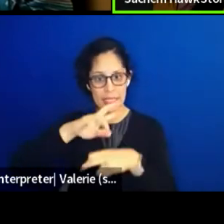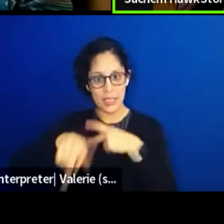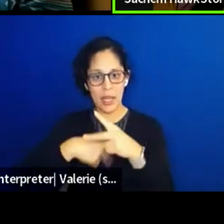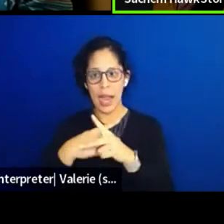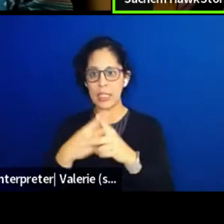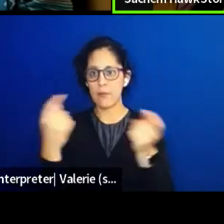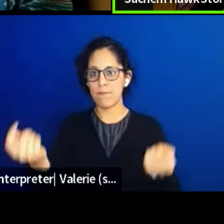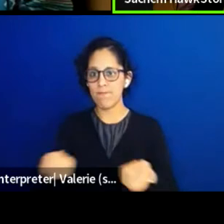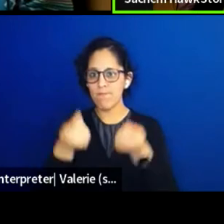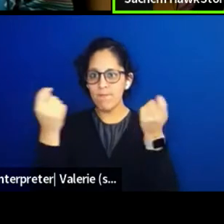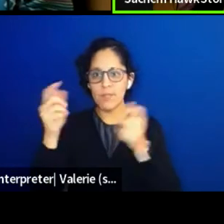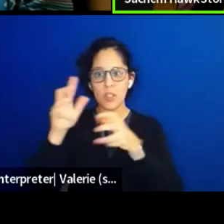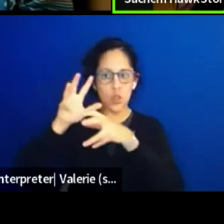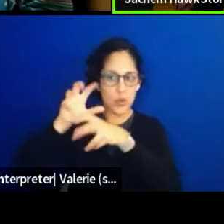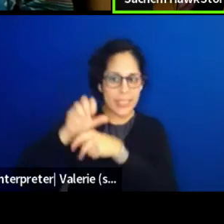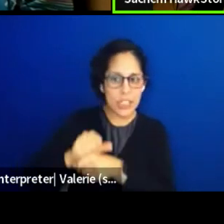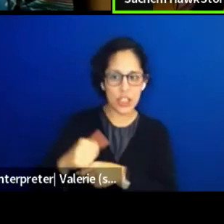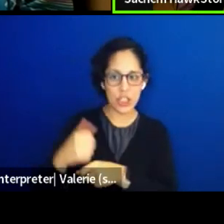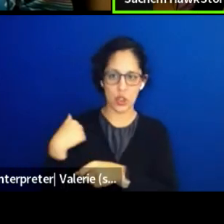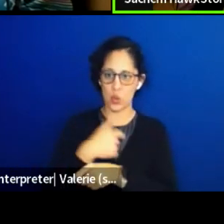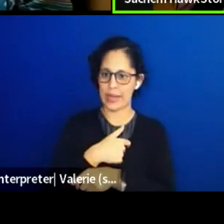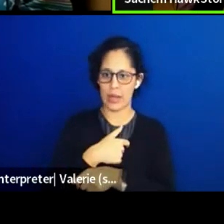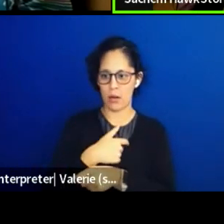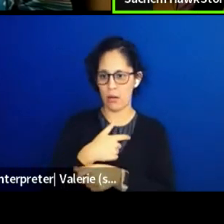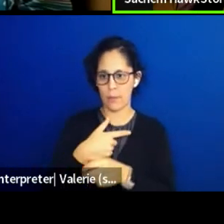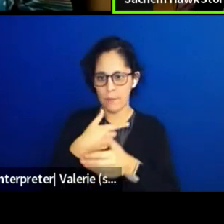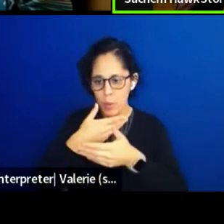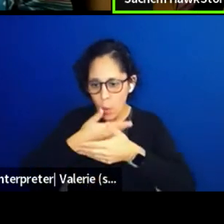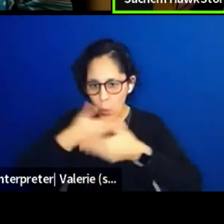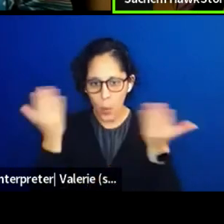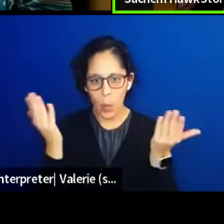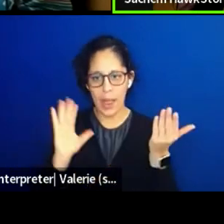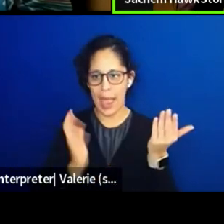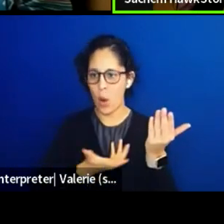in our day-to-day isolated families, isolated culture,